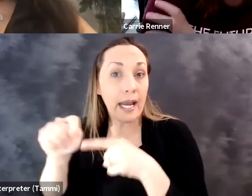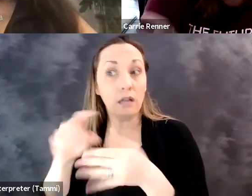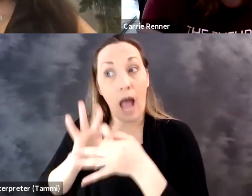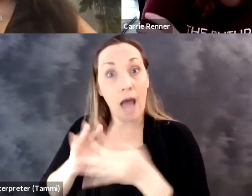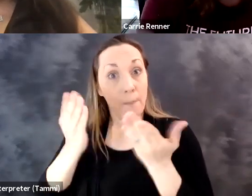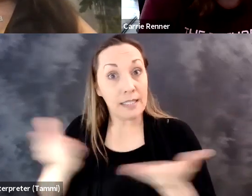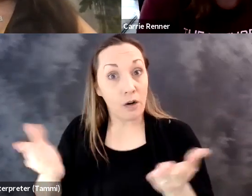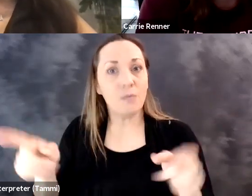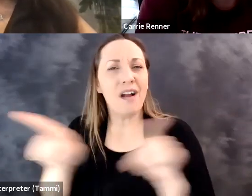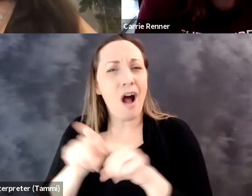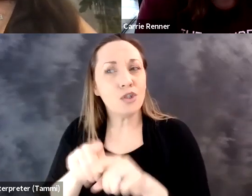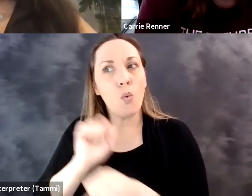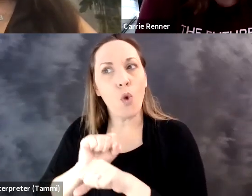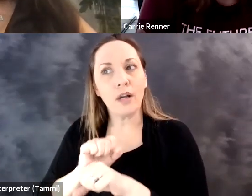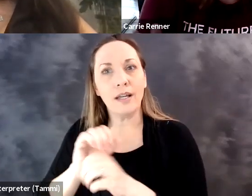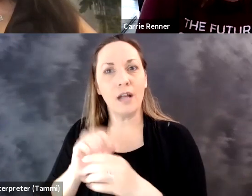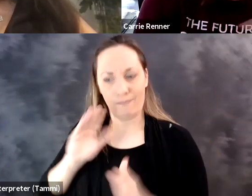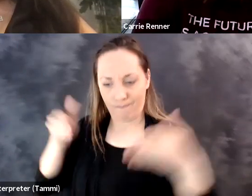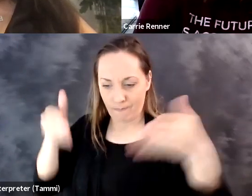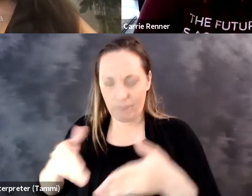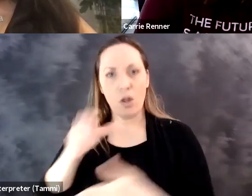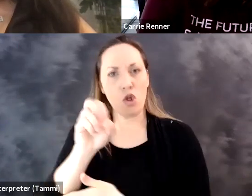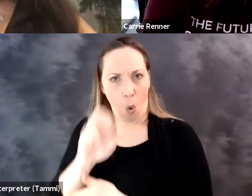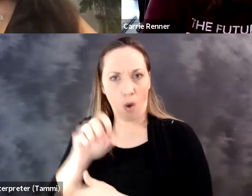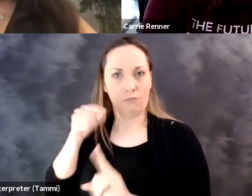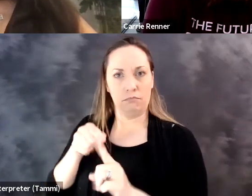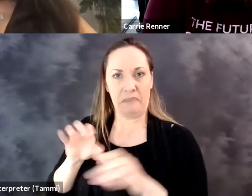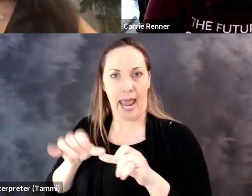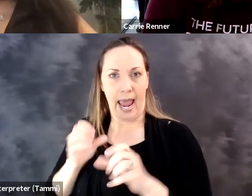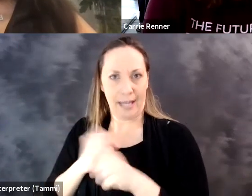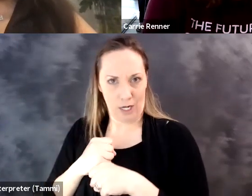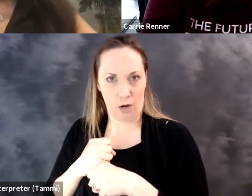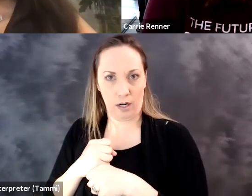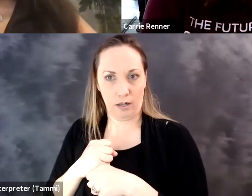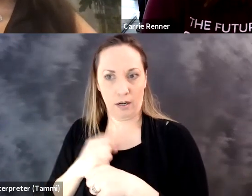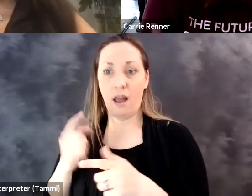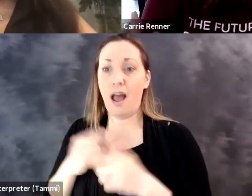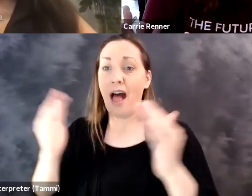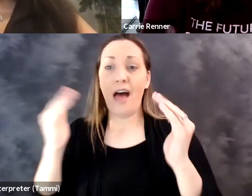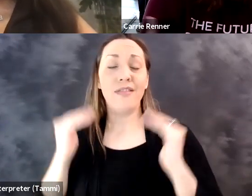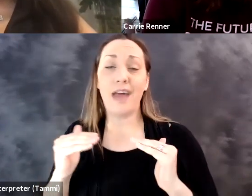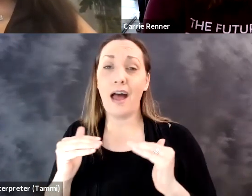And so there's a lot of one on one and training and materials we can do, but also working on the core engineering of